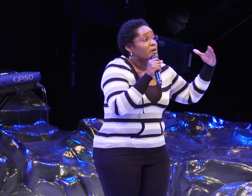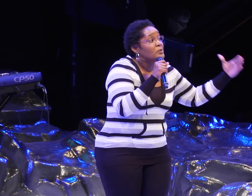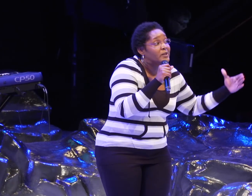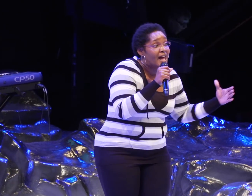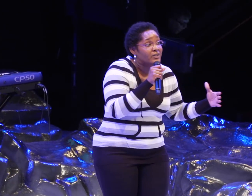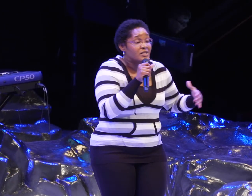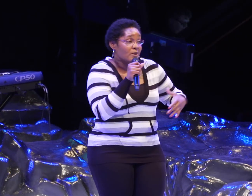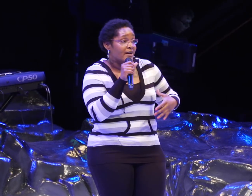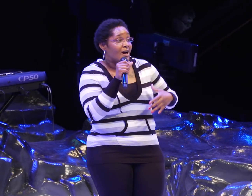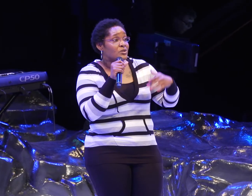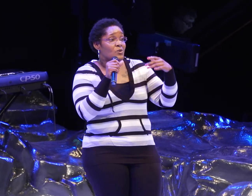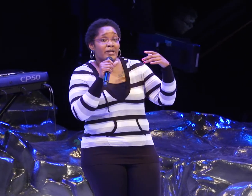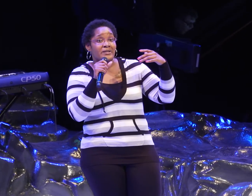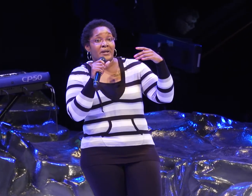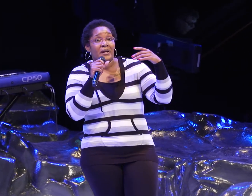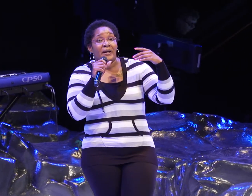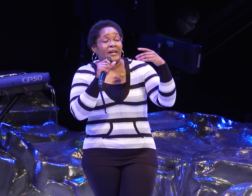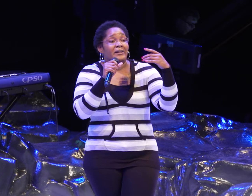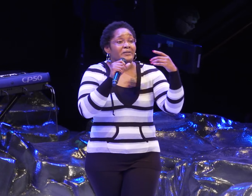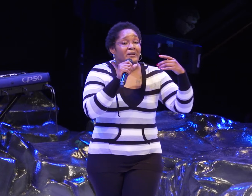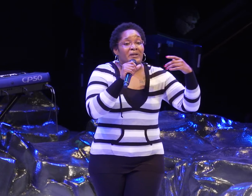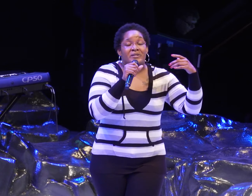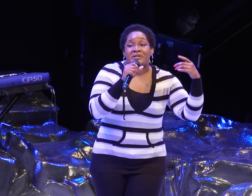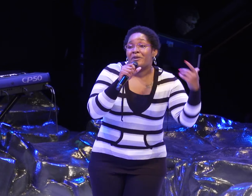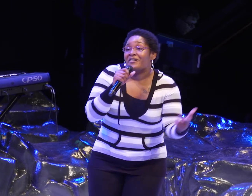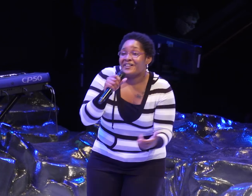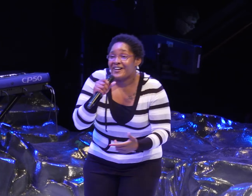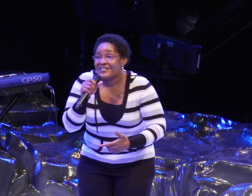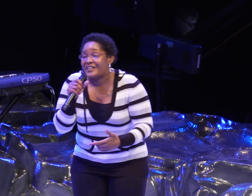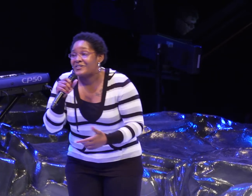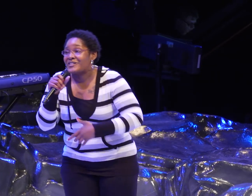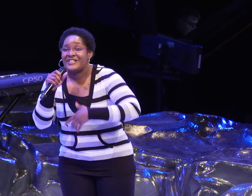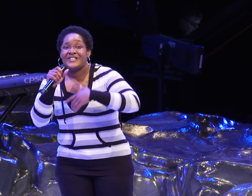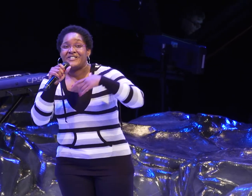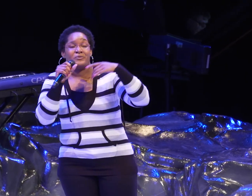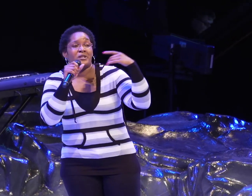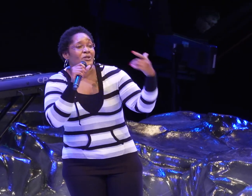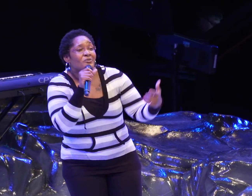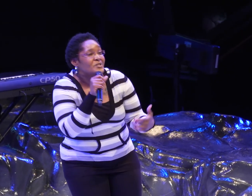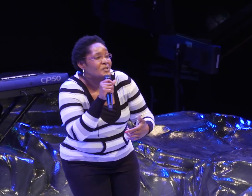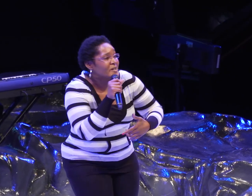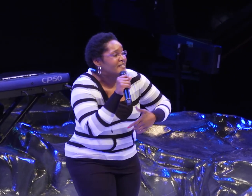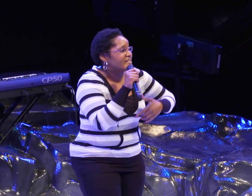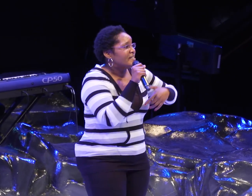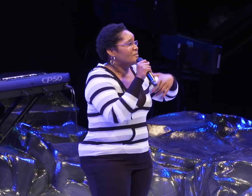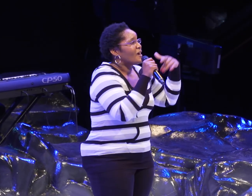where community advocates were at. I was always in Selby Area Gardening Enthusiasts, and Summit University Weed and Seed, and